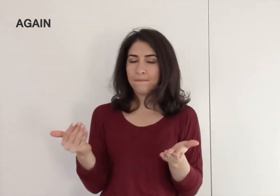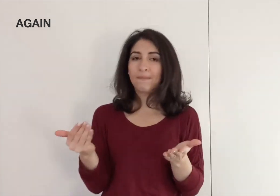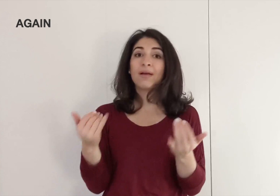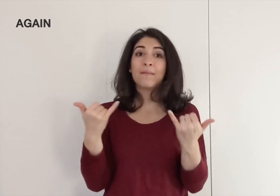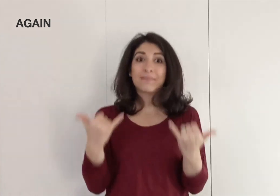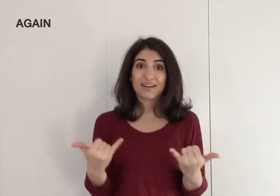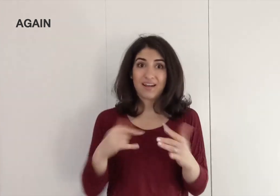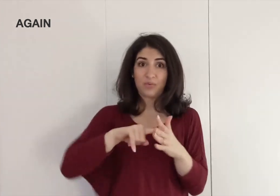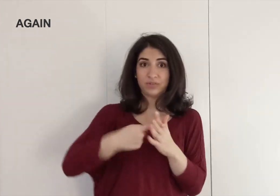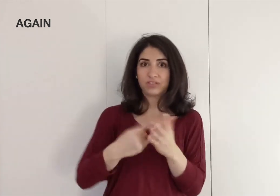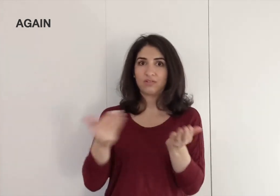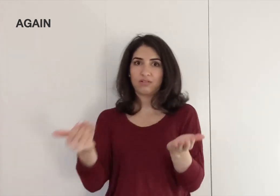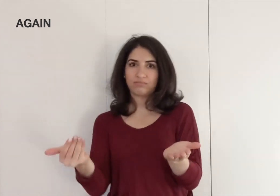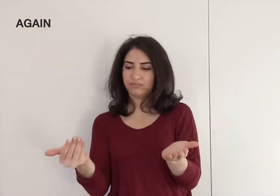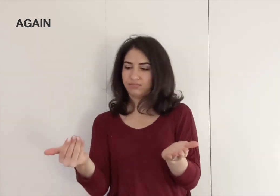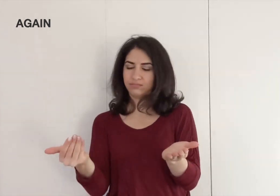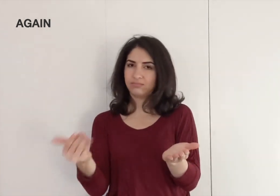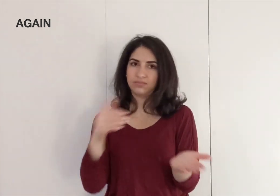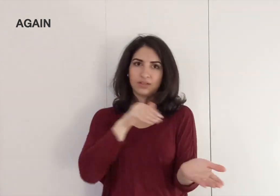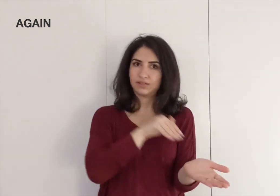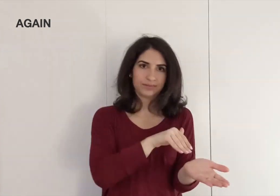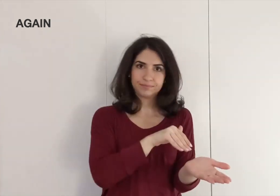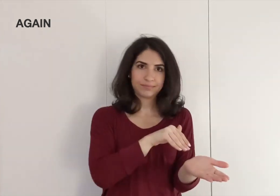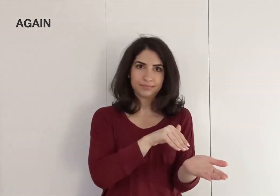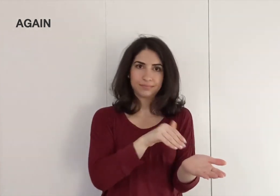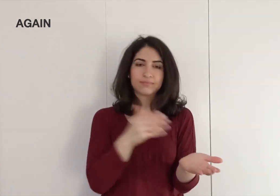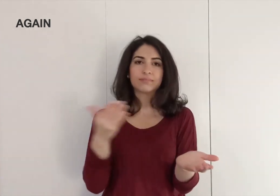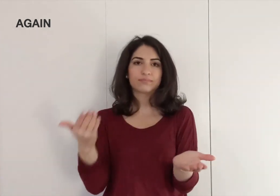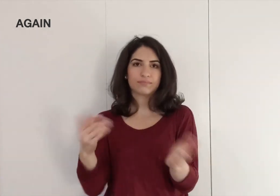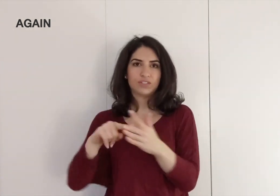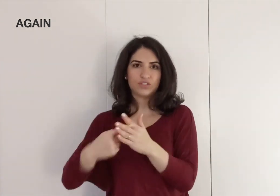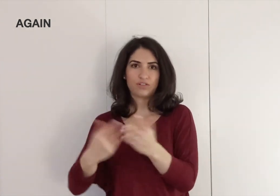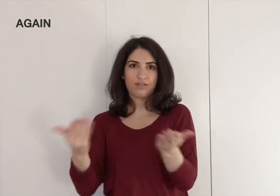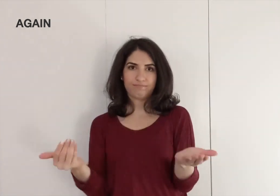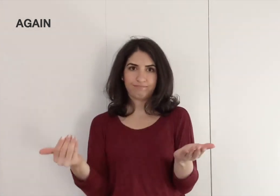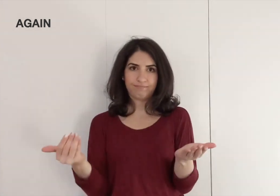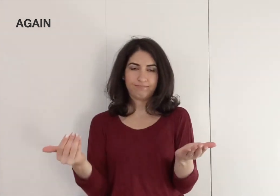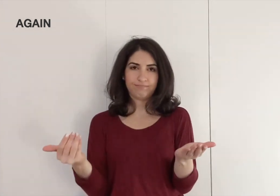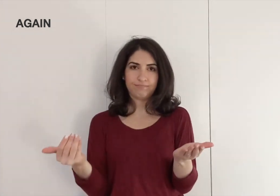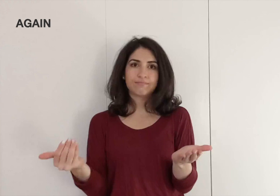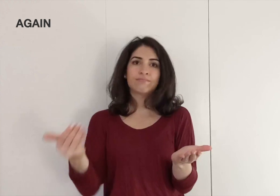Now, we start over here; we're not directly on top of the hand.